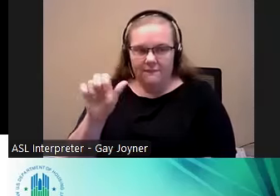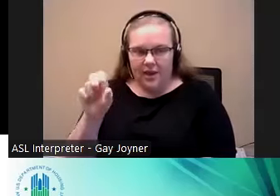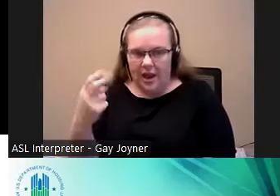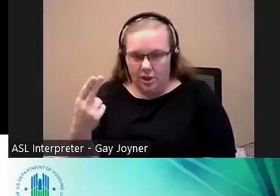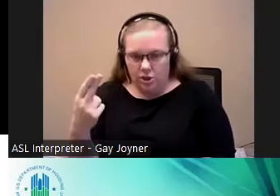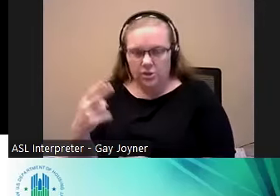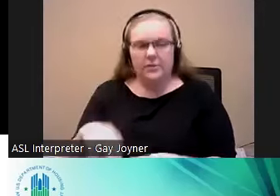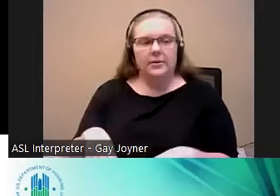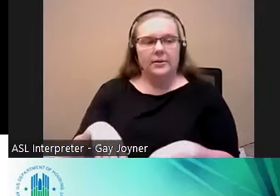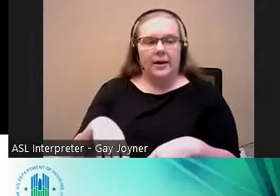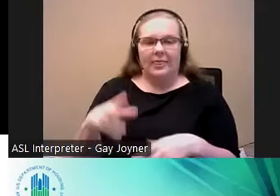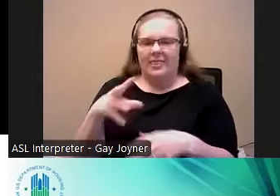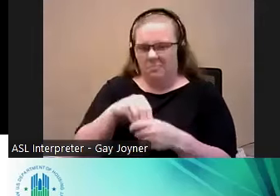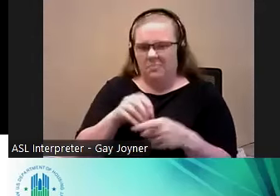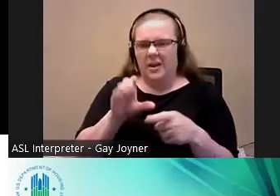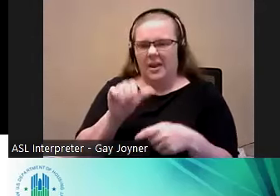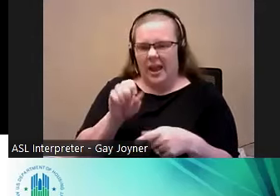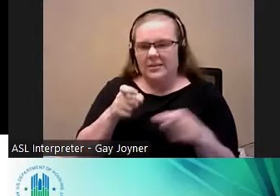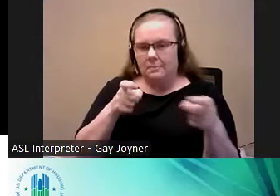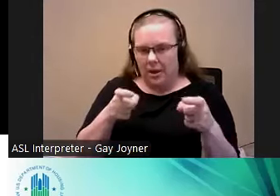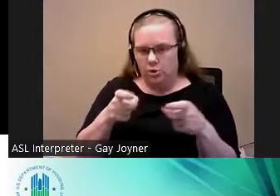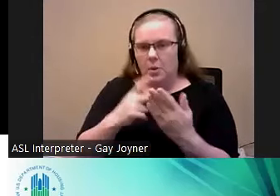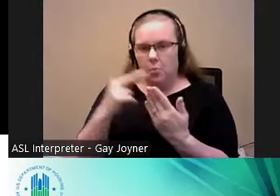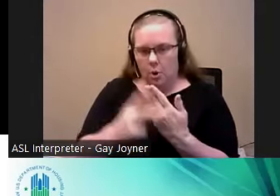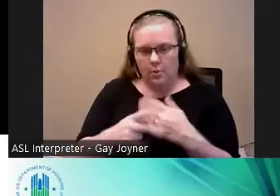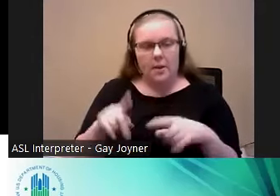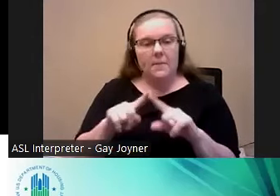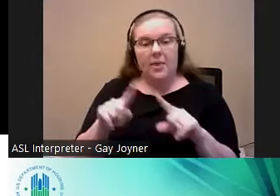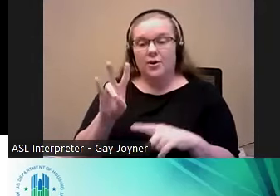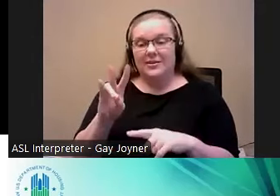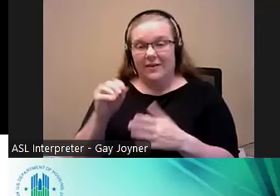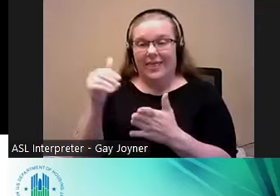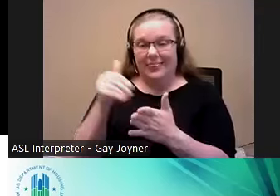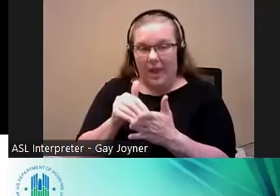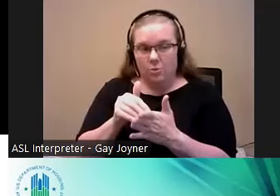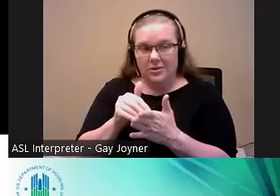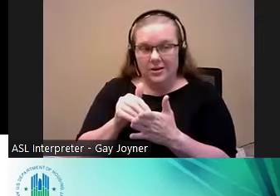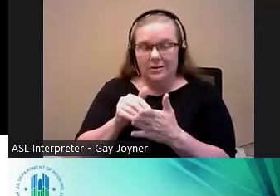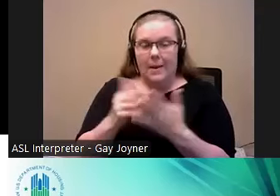will talk about mainstream ventures. There are about 70,000 mainstream vouchers nationally.